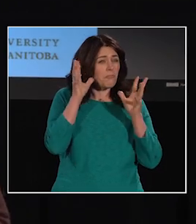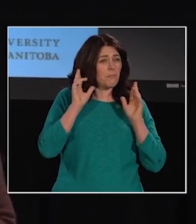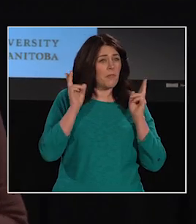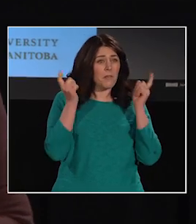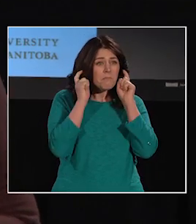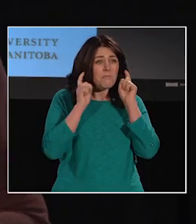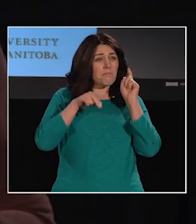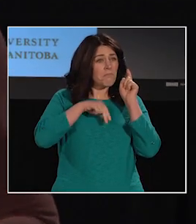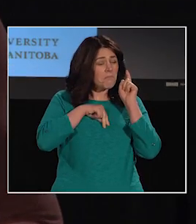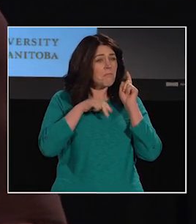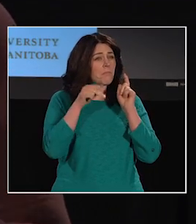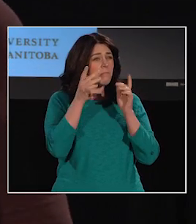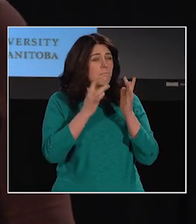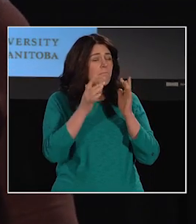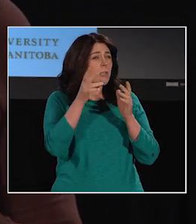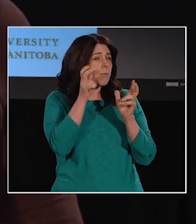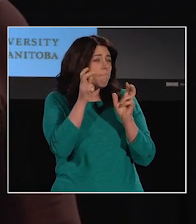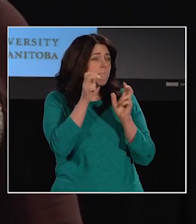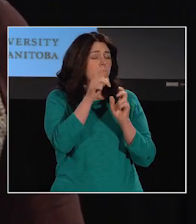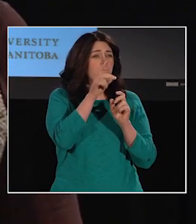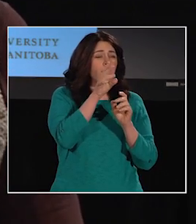helping them to learn how to speak and listen.